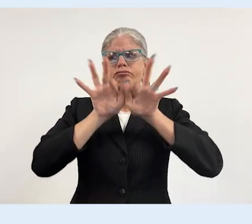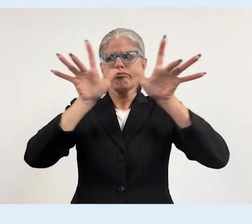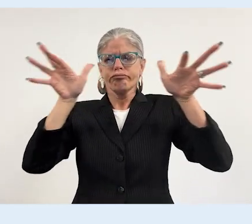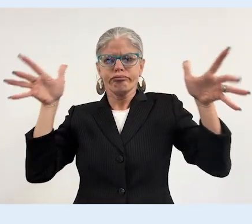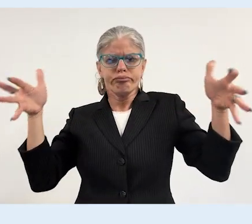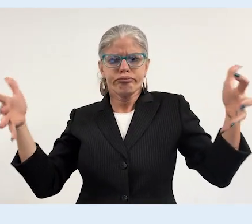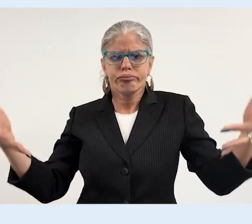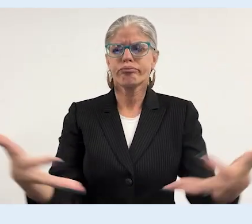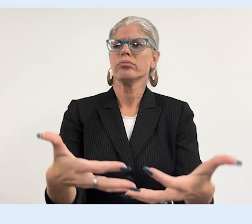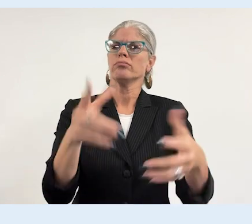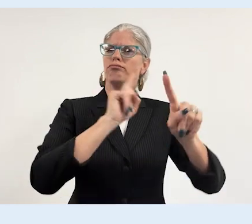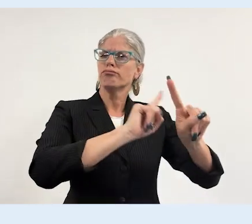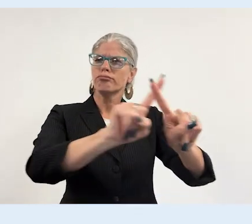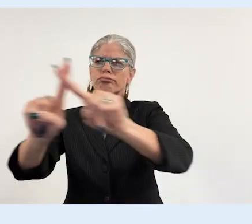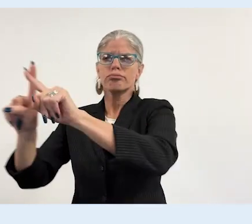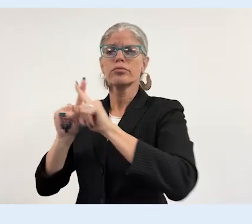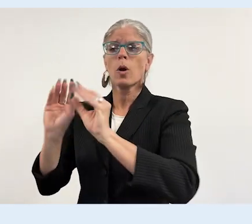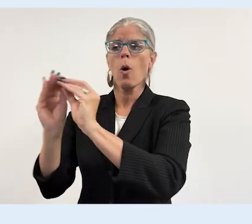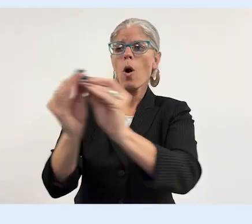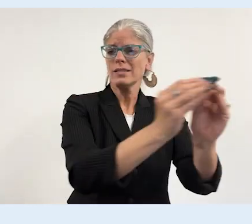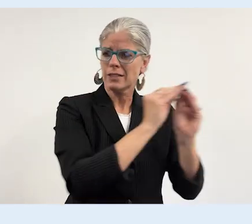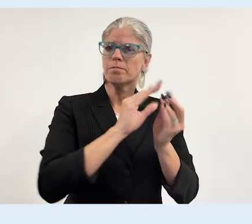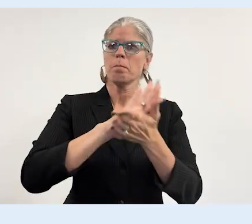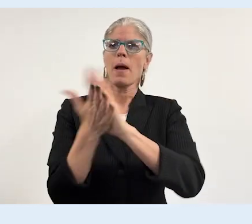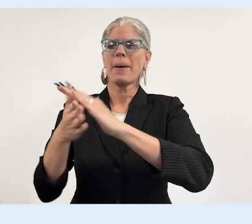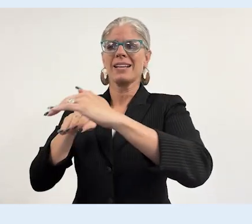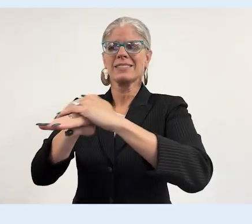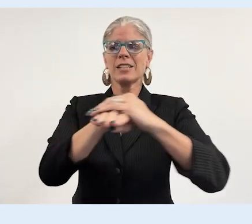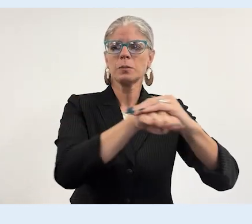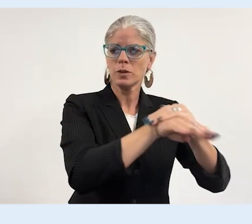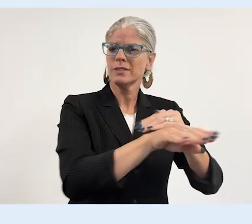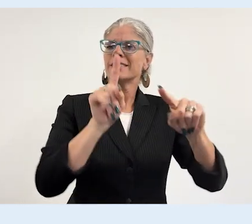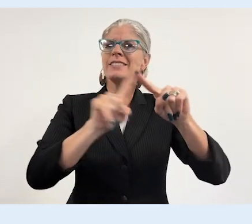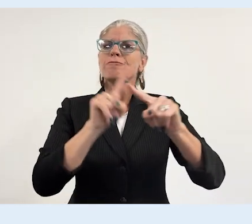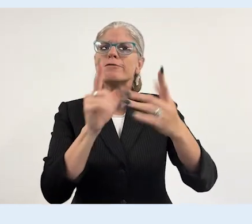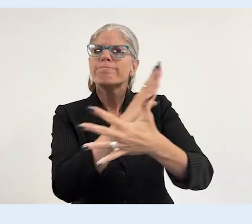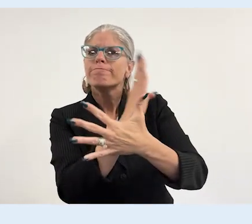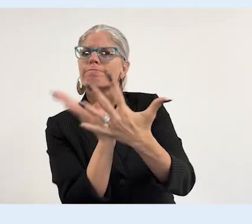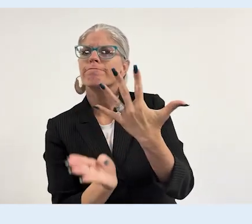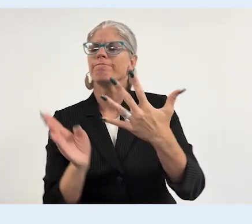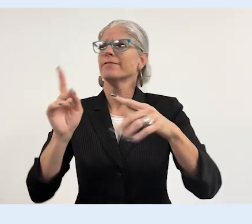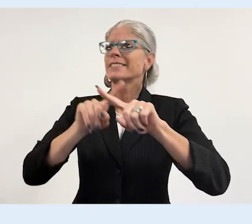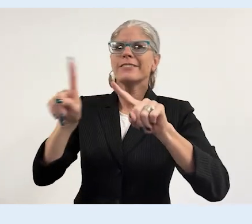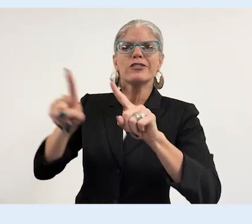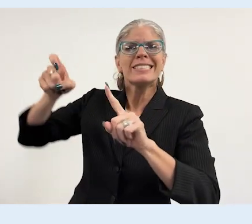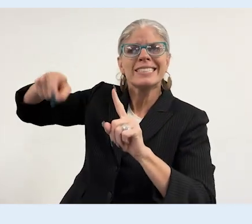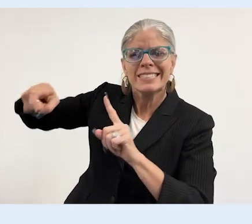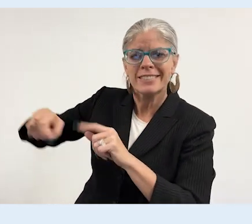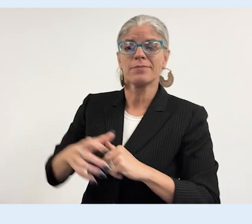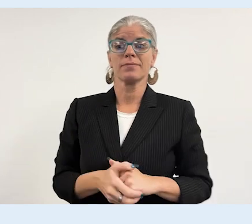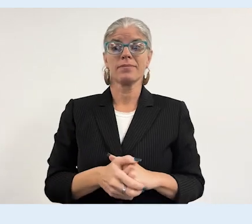organizations to be accessible and it includes different aspects of organizations. From digital